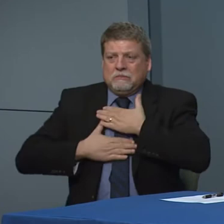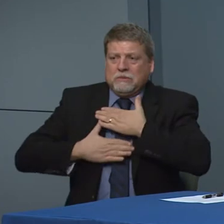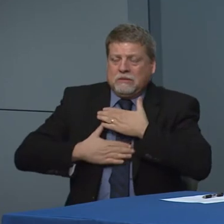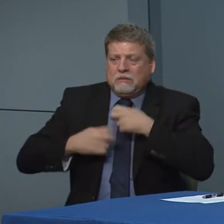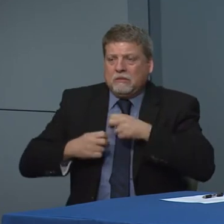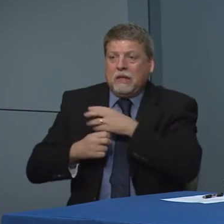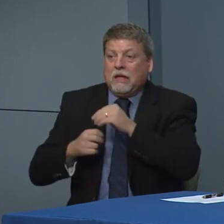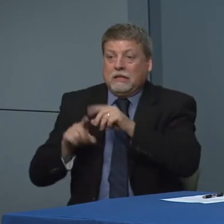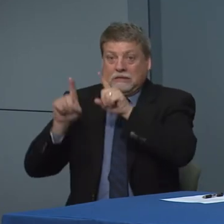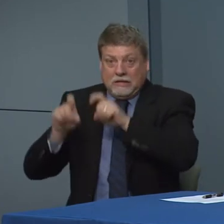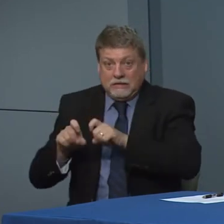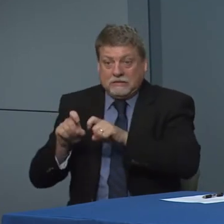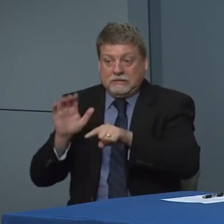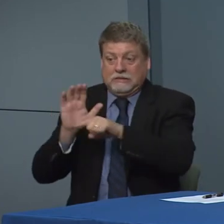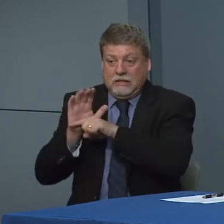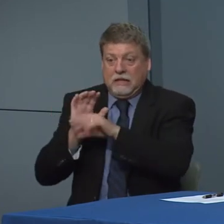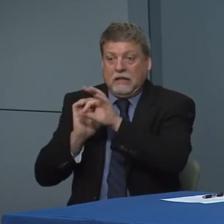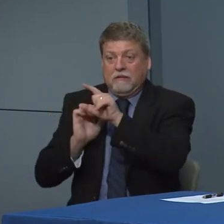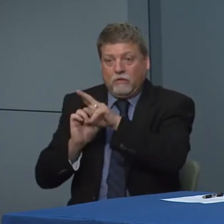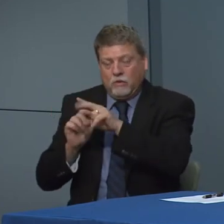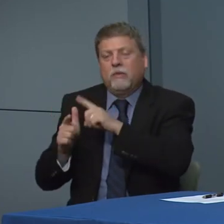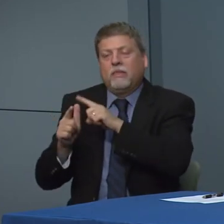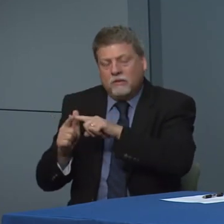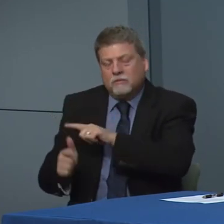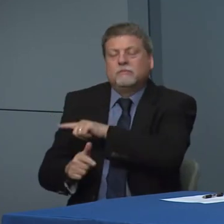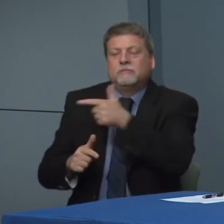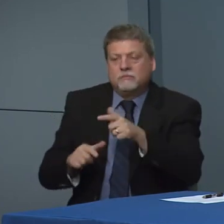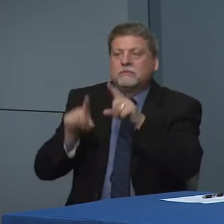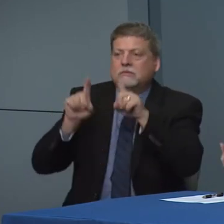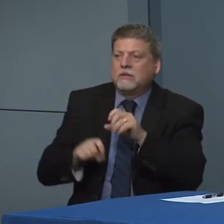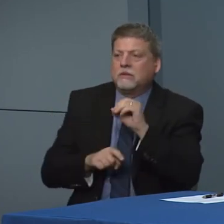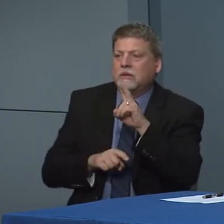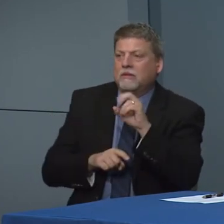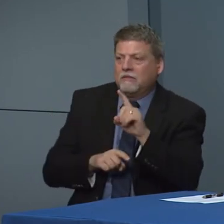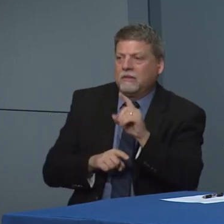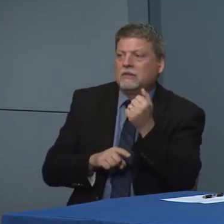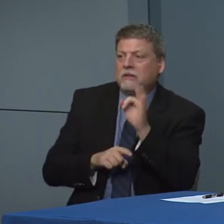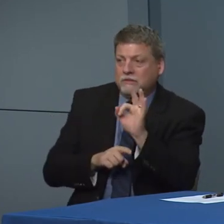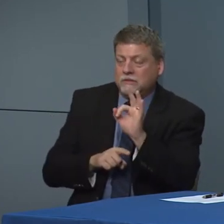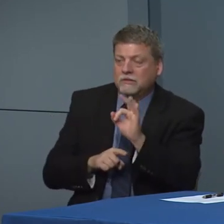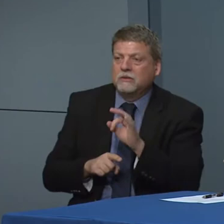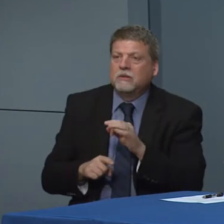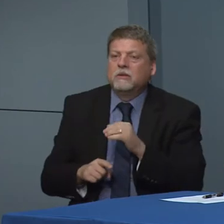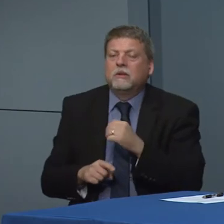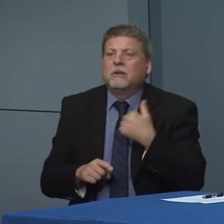negative for flu. We want them to get get a test because we do want to make sure we're understanding that the nature